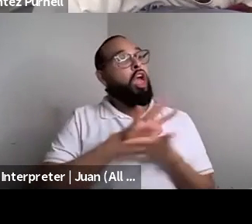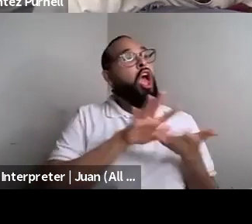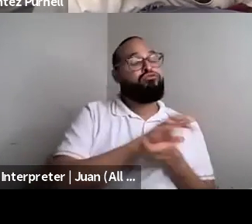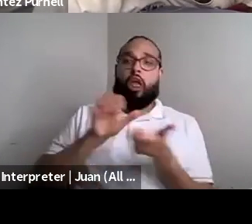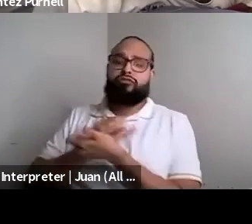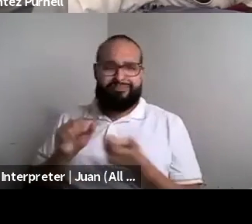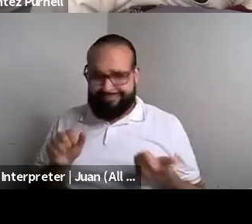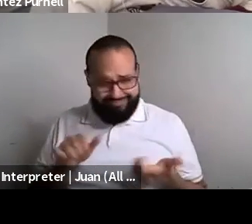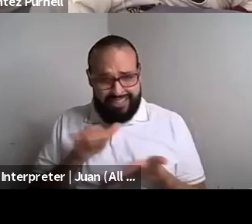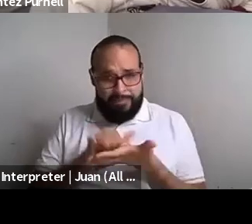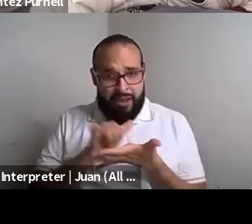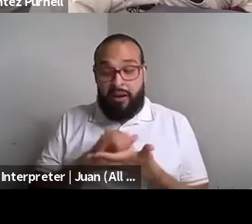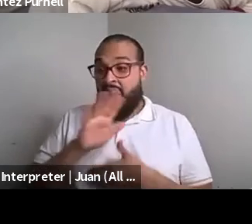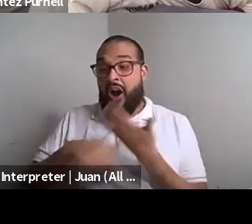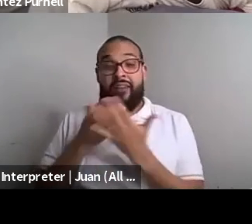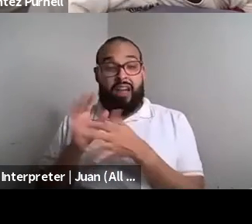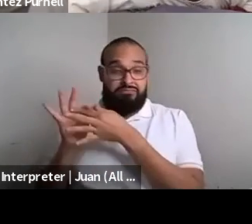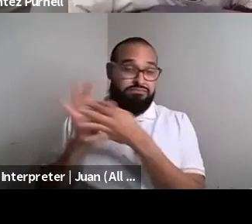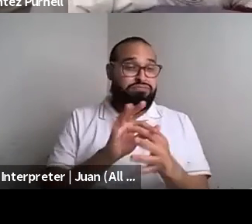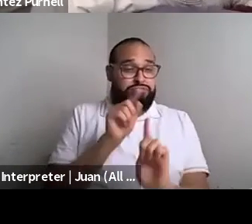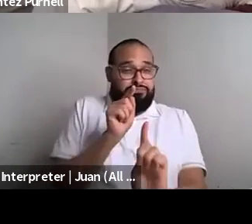Nahshon Anderson: Which are based around my sexuality and my gender.